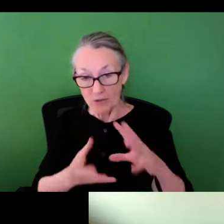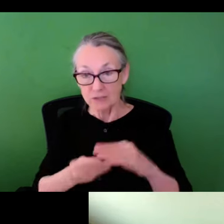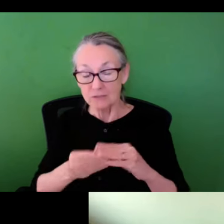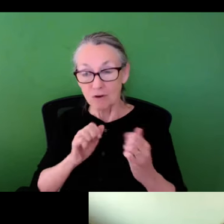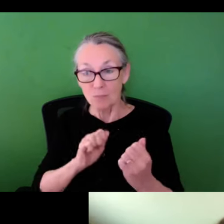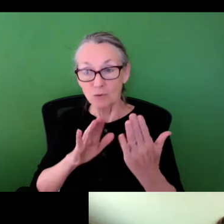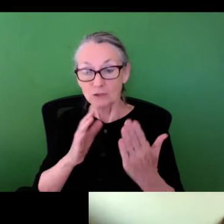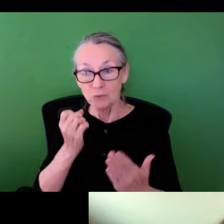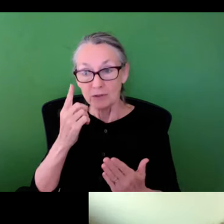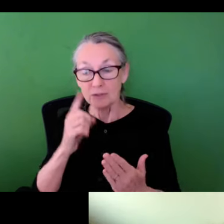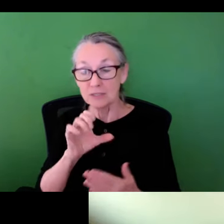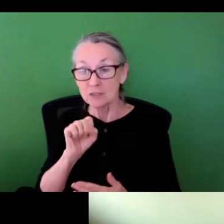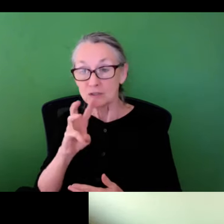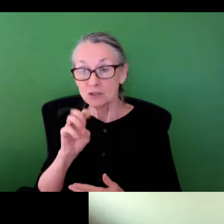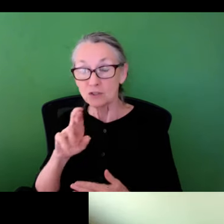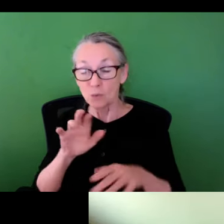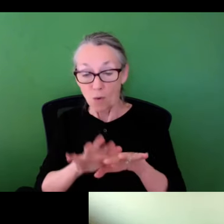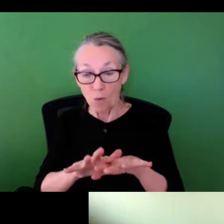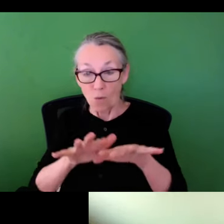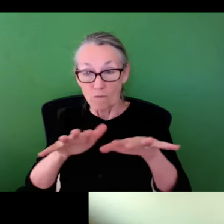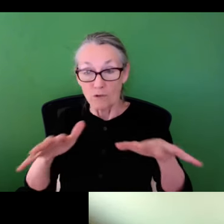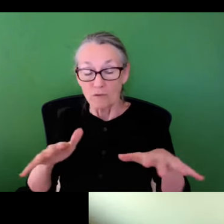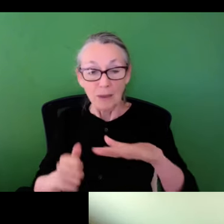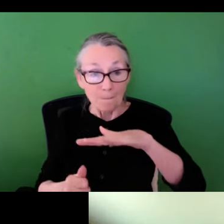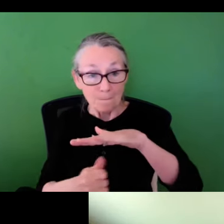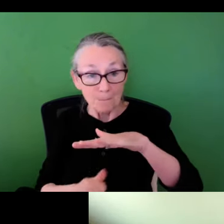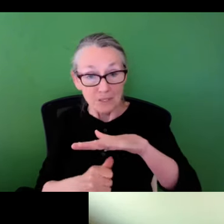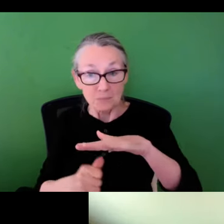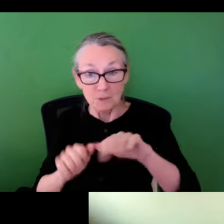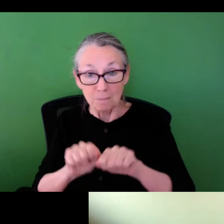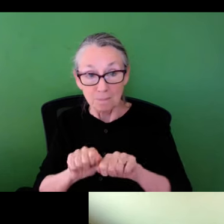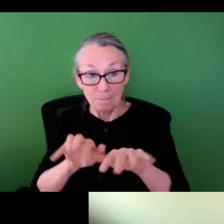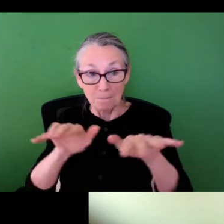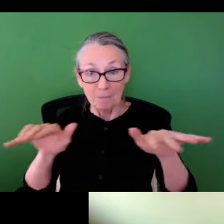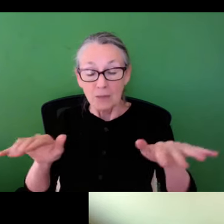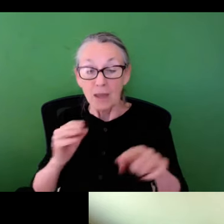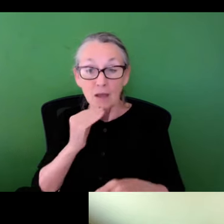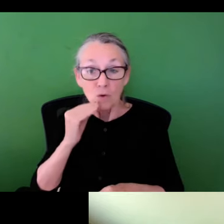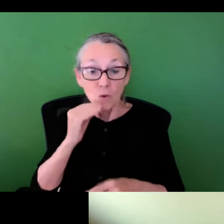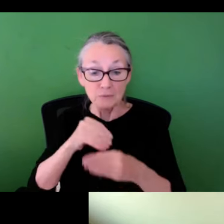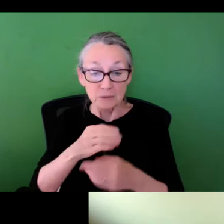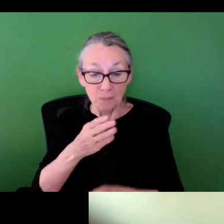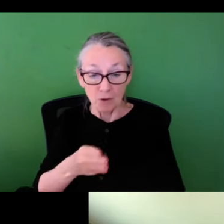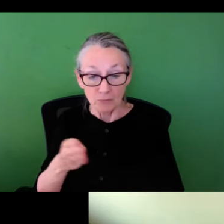the presentation where we are sort of taking the comprehensive approach to understand sewer overflows and basement backups